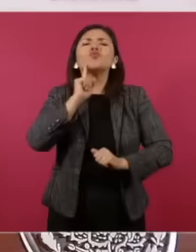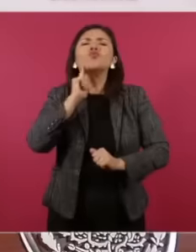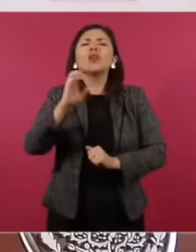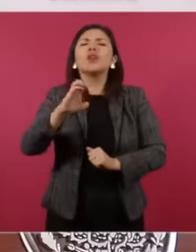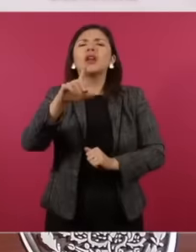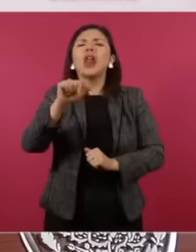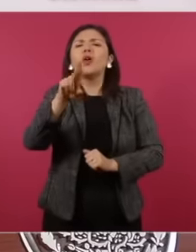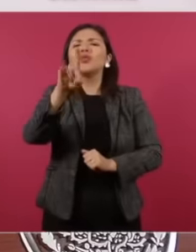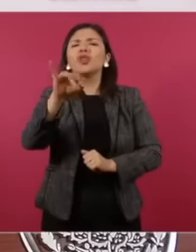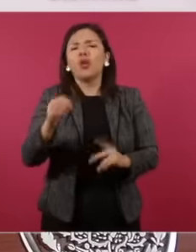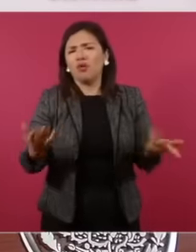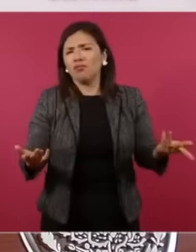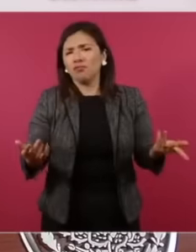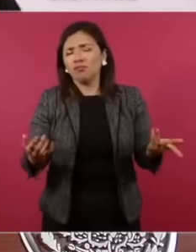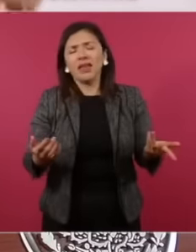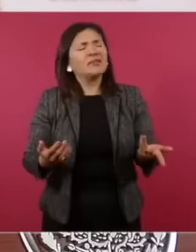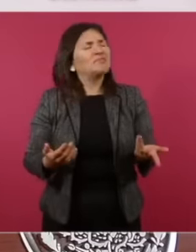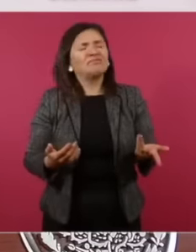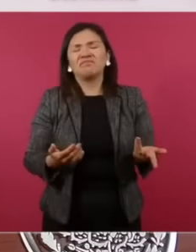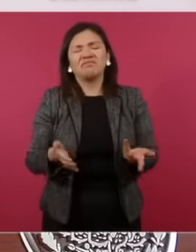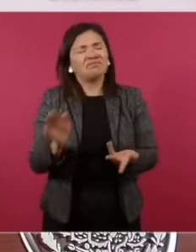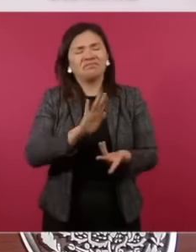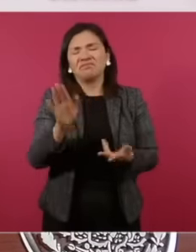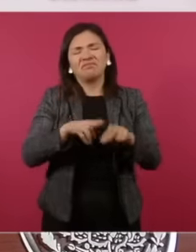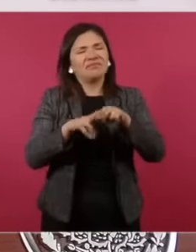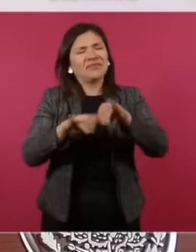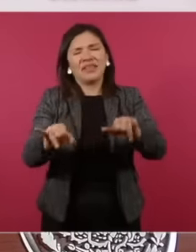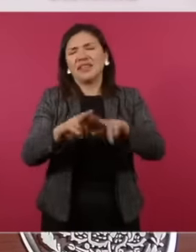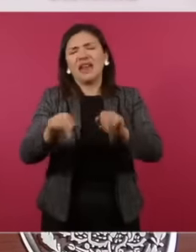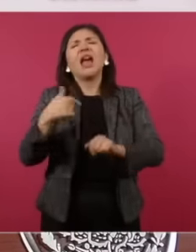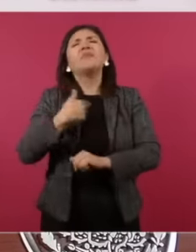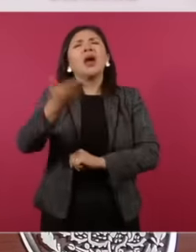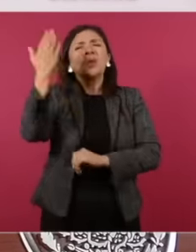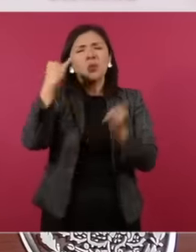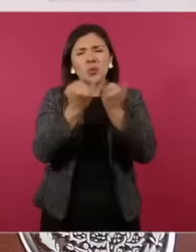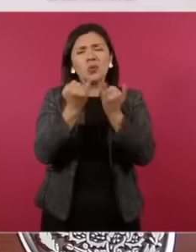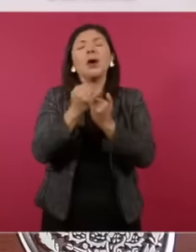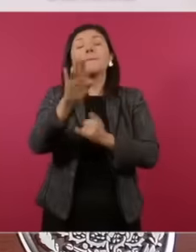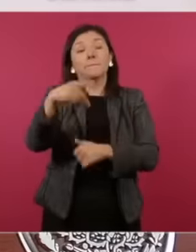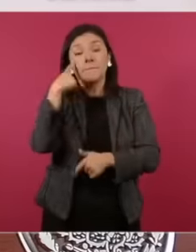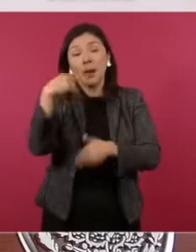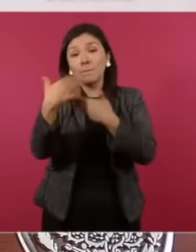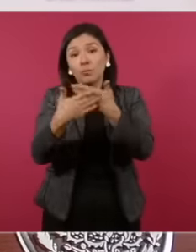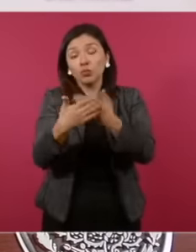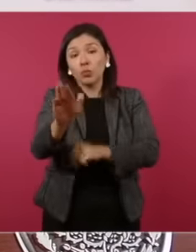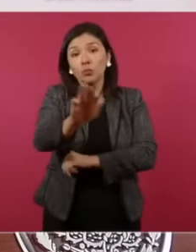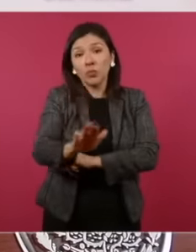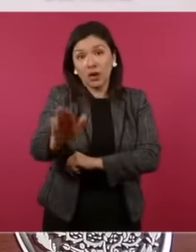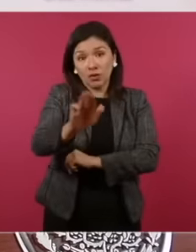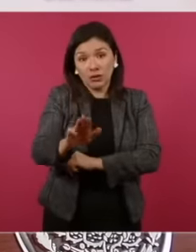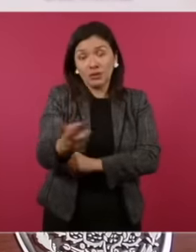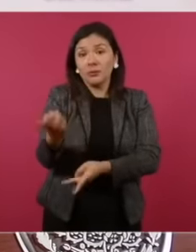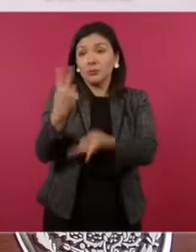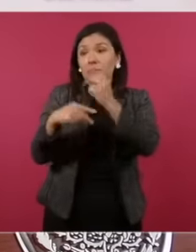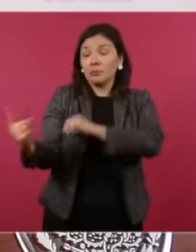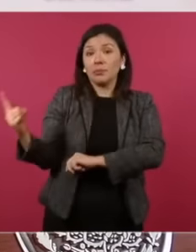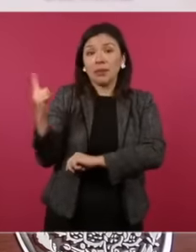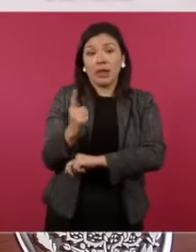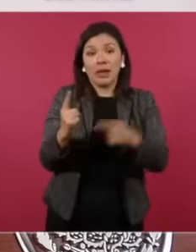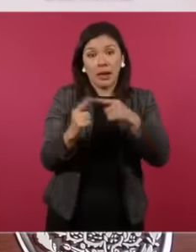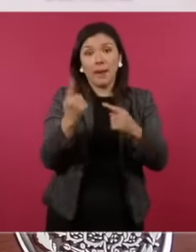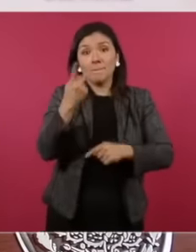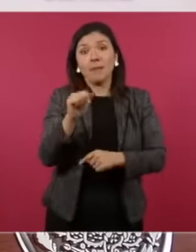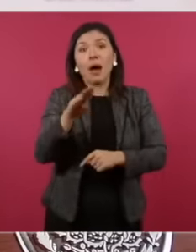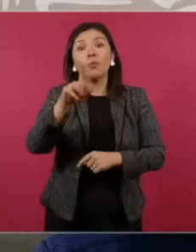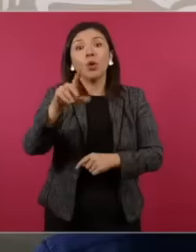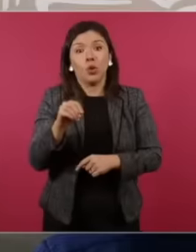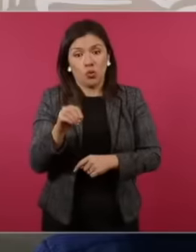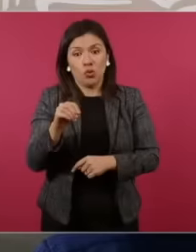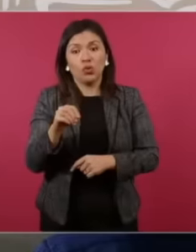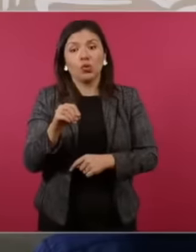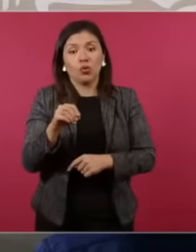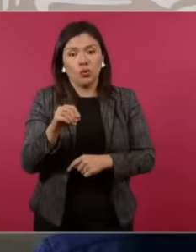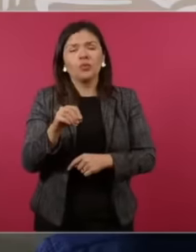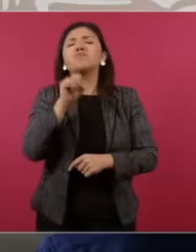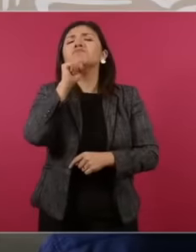swimmers is going to come on Wednesday this Pablo But the PRI members have done it and